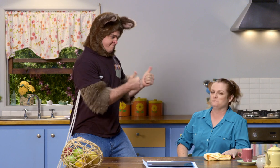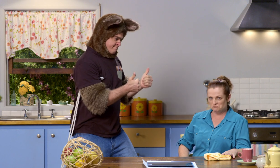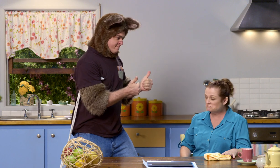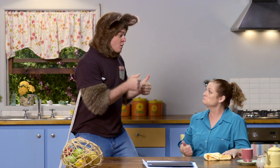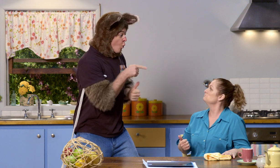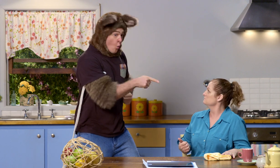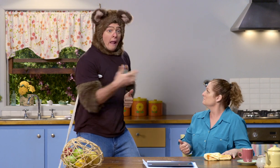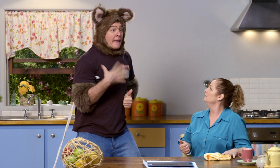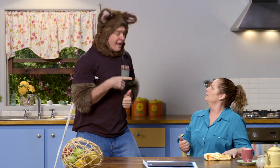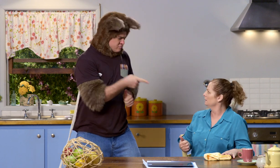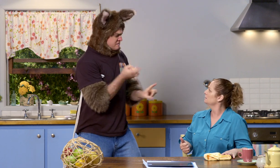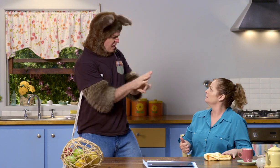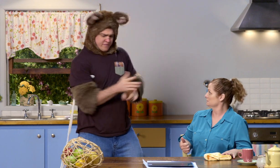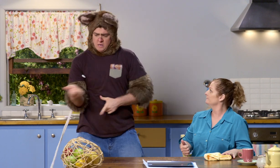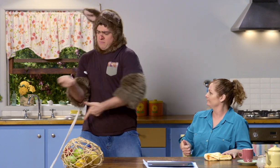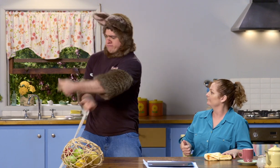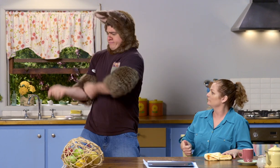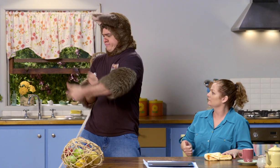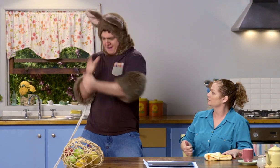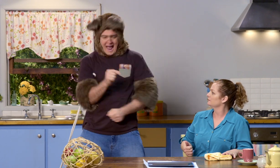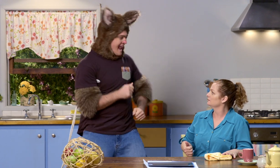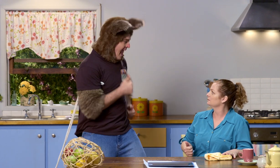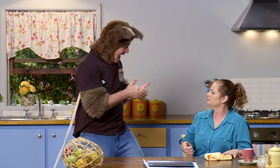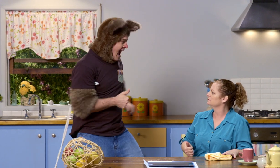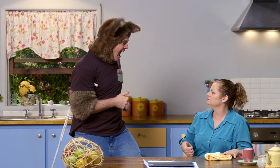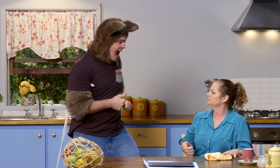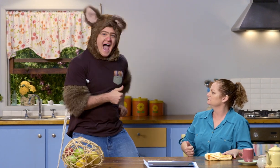If you need them, you can just pull on this rope and bring them in.